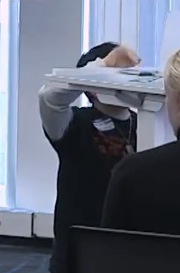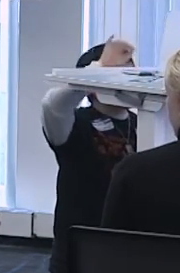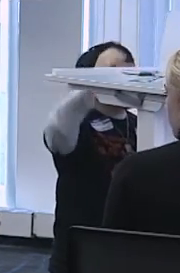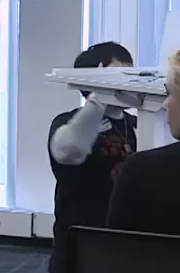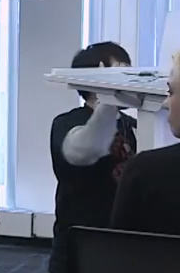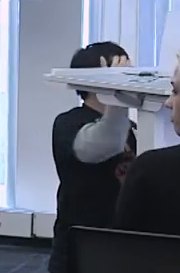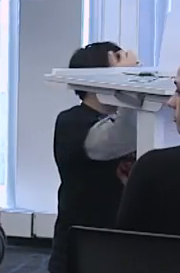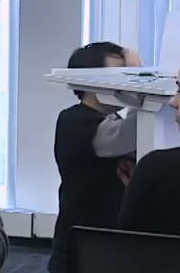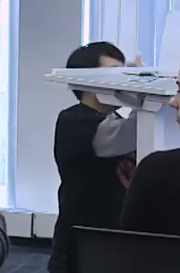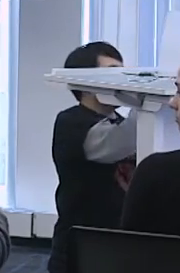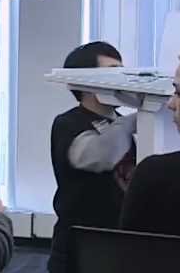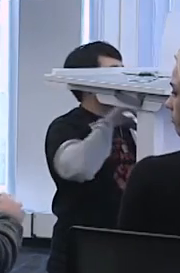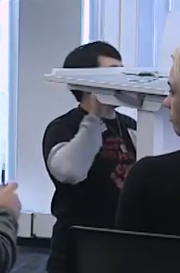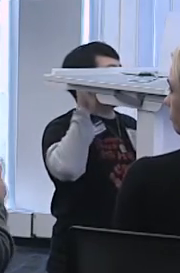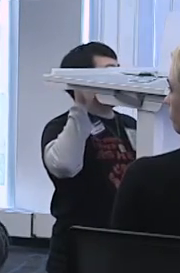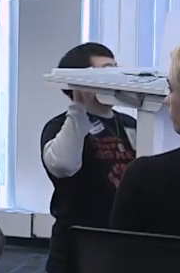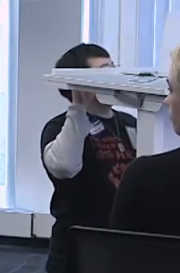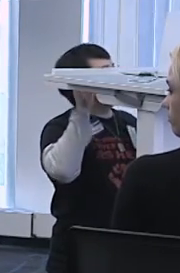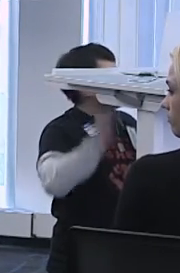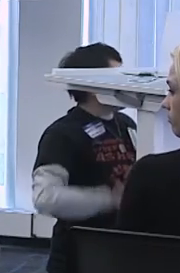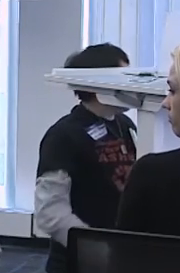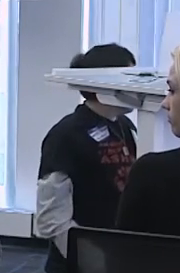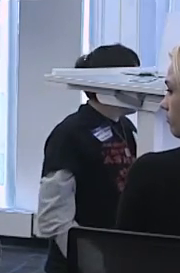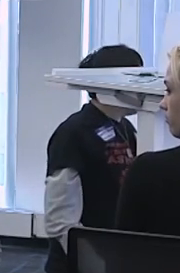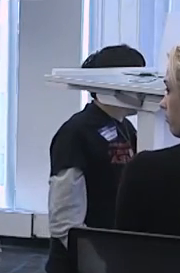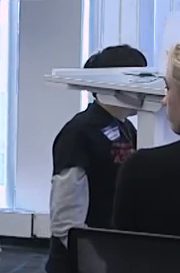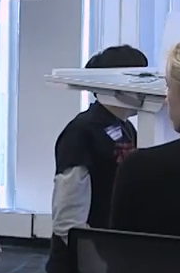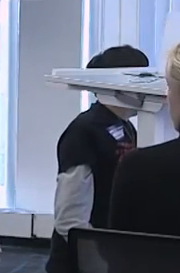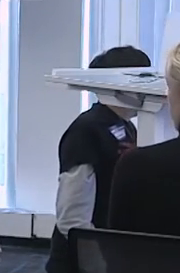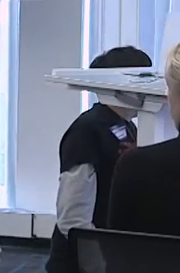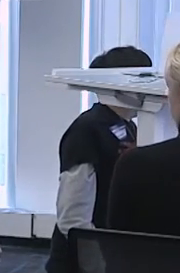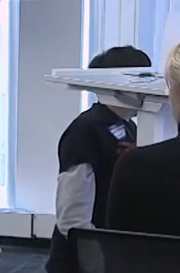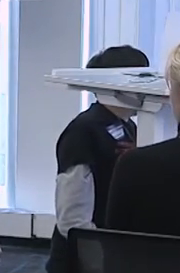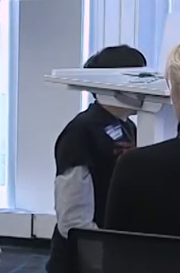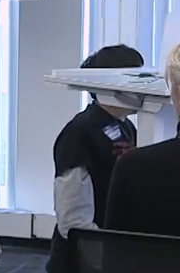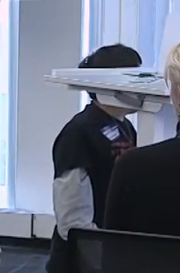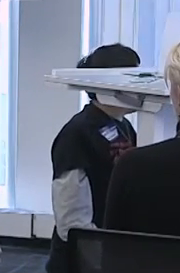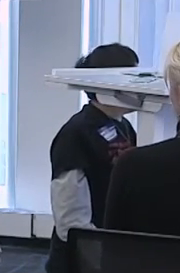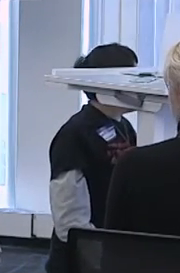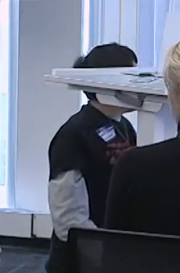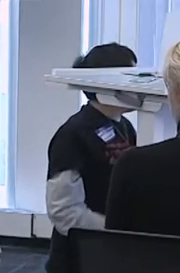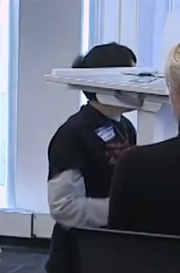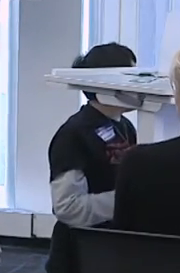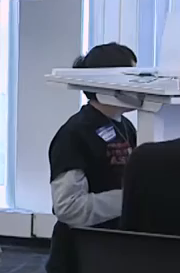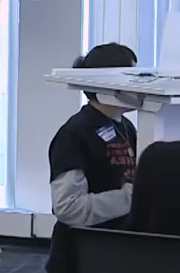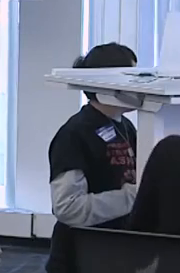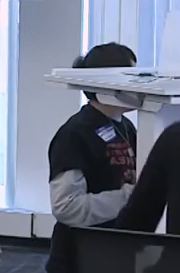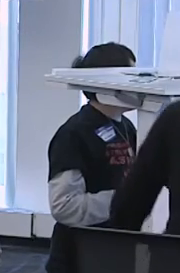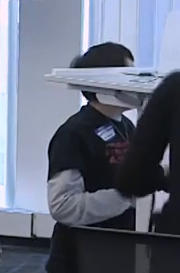I will get into concrete examples. But some of the underlying ideas here that justify it is that,